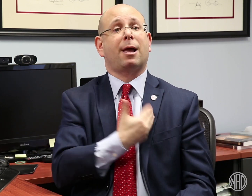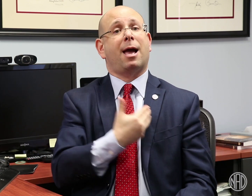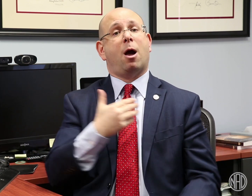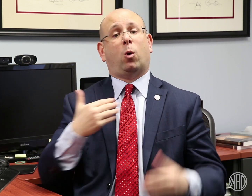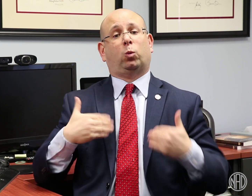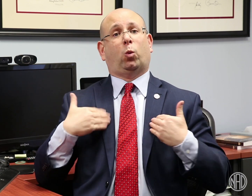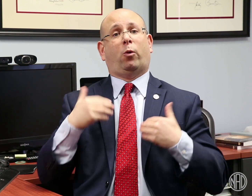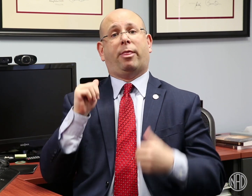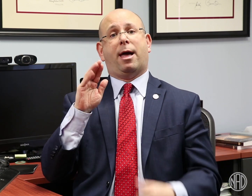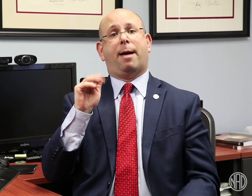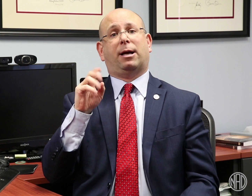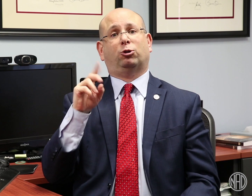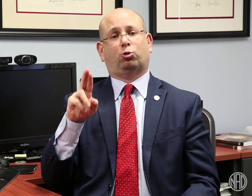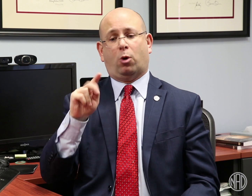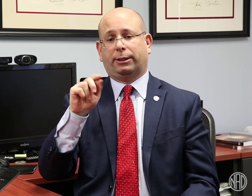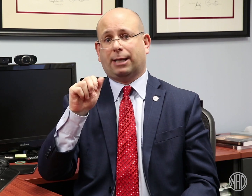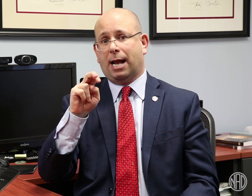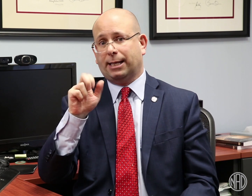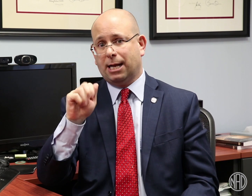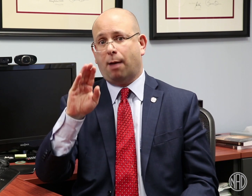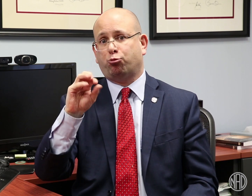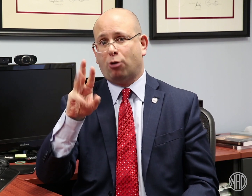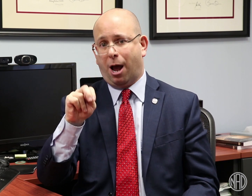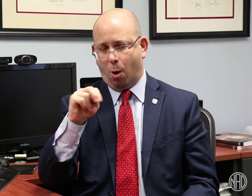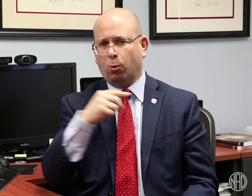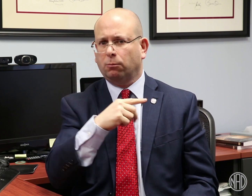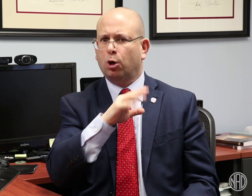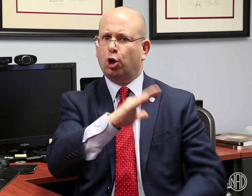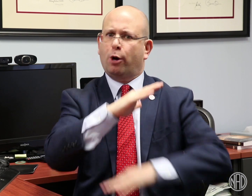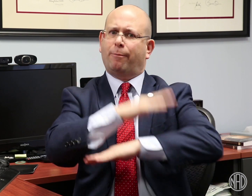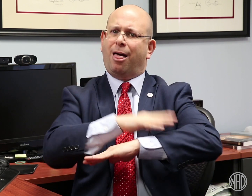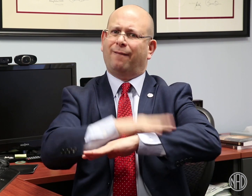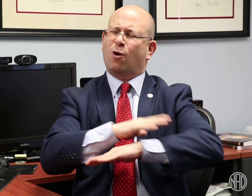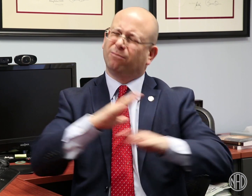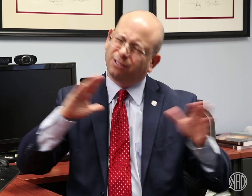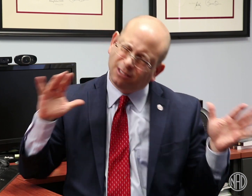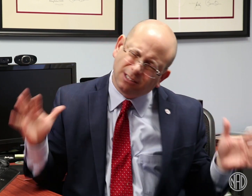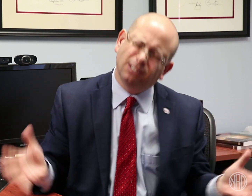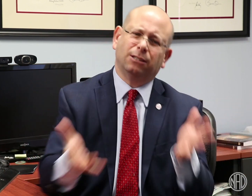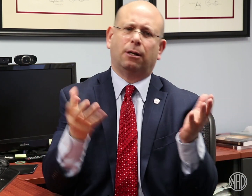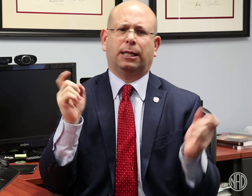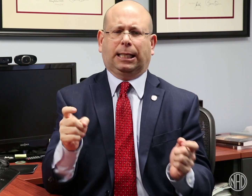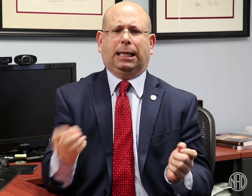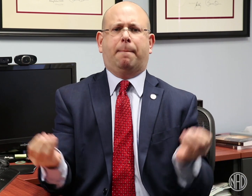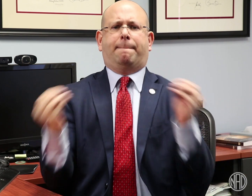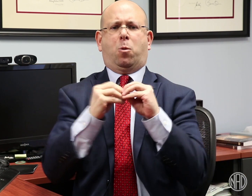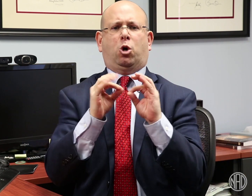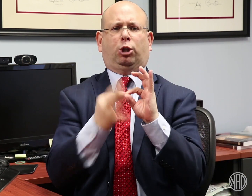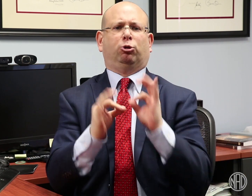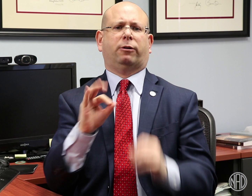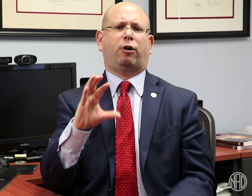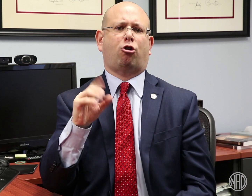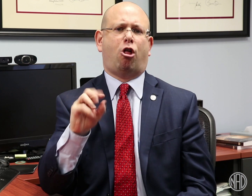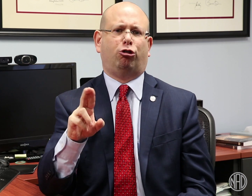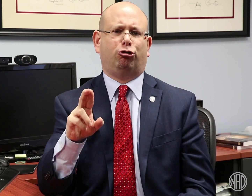Tanea Brown, our Youth Ambassador, has been promoting her platform which seeks to increase the number of interpreters of color.